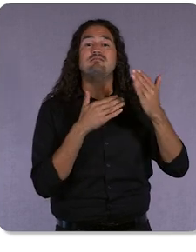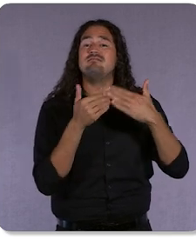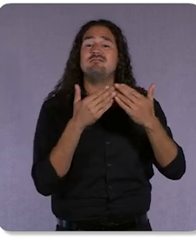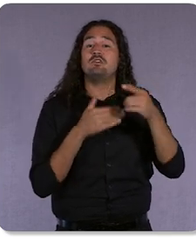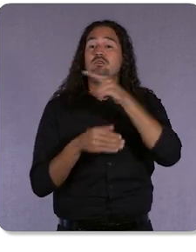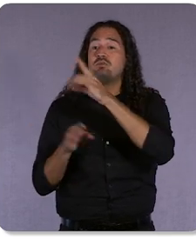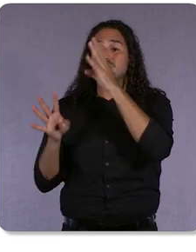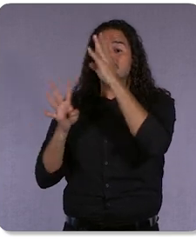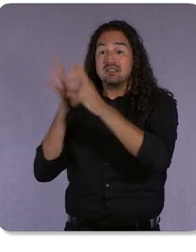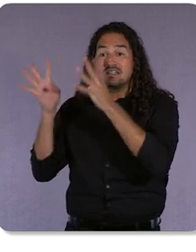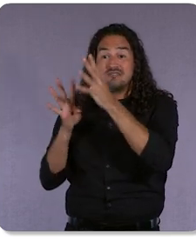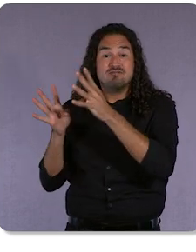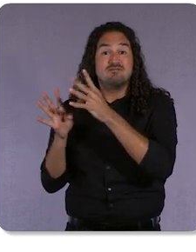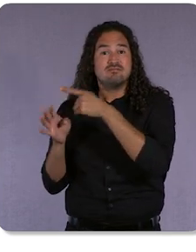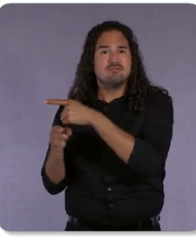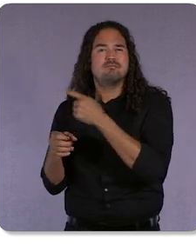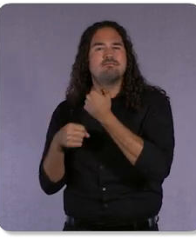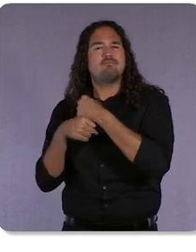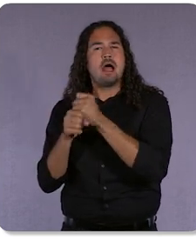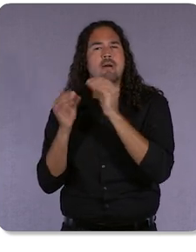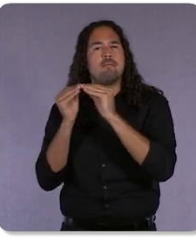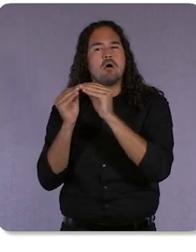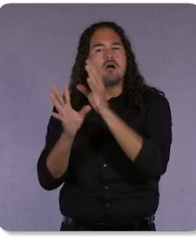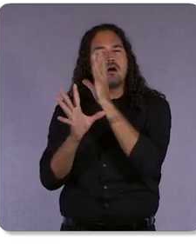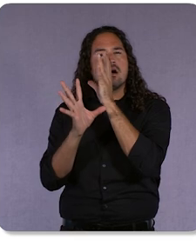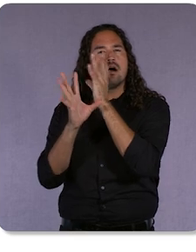We want to make them more appealing and more relevant to everything that you deliver.